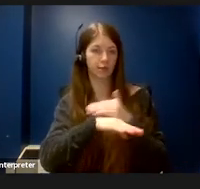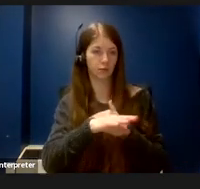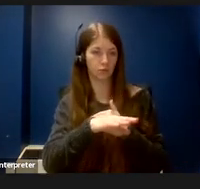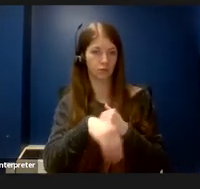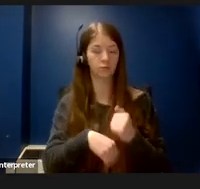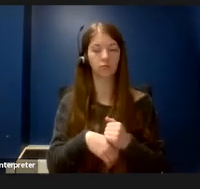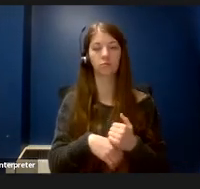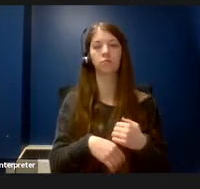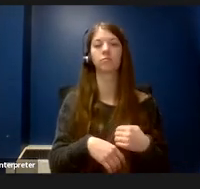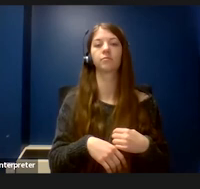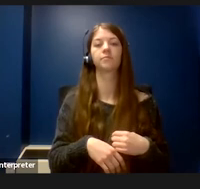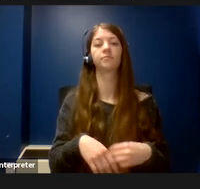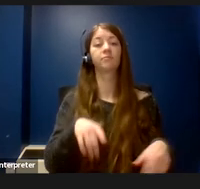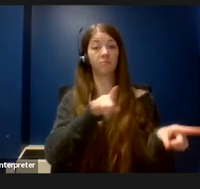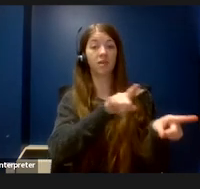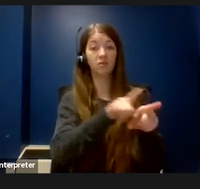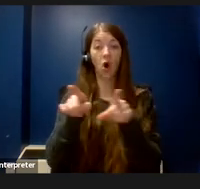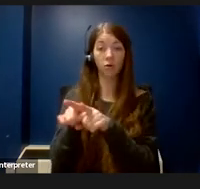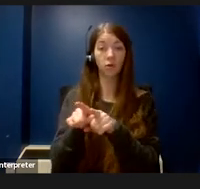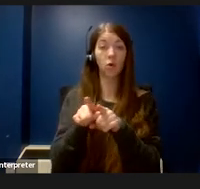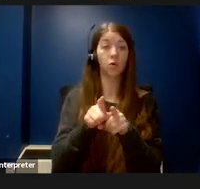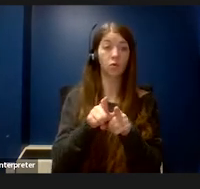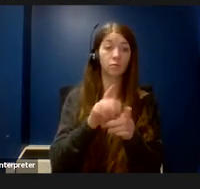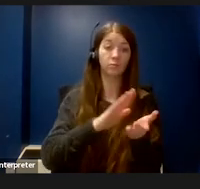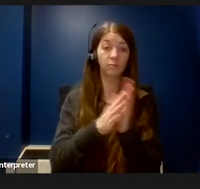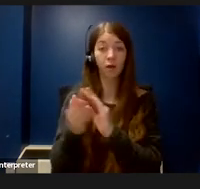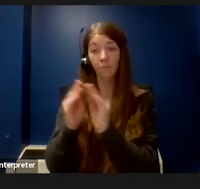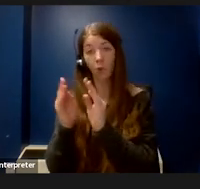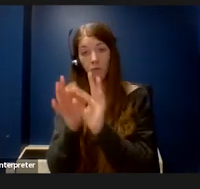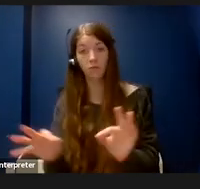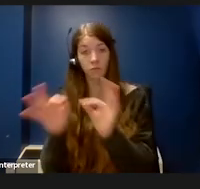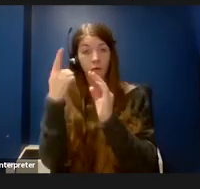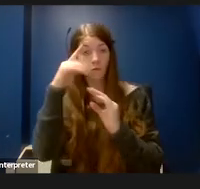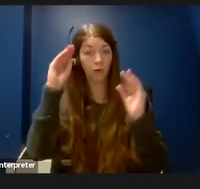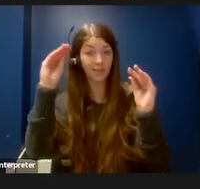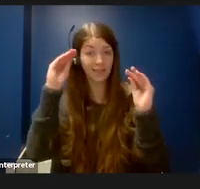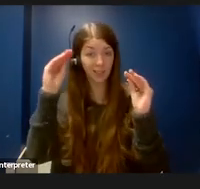moved into the world of teaching through universal design for learning.